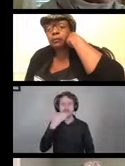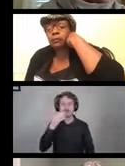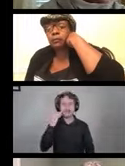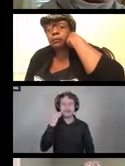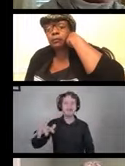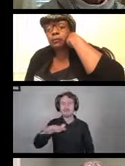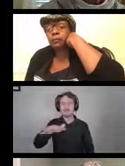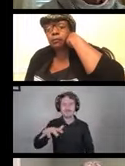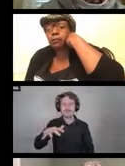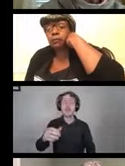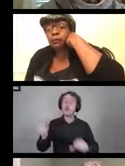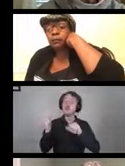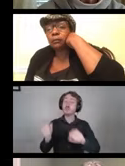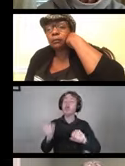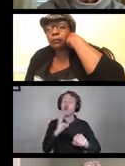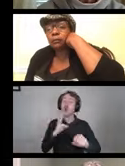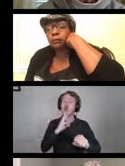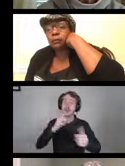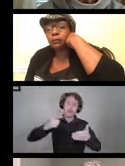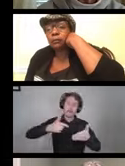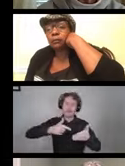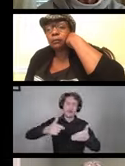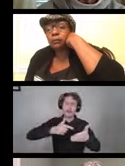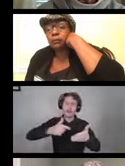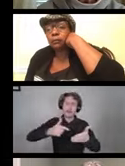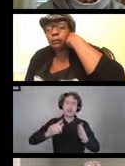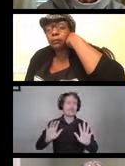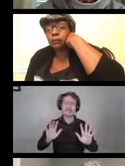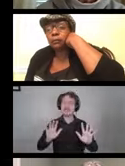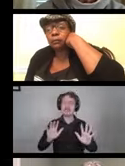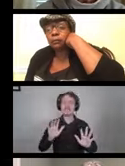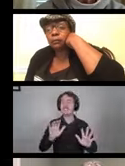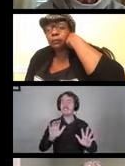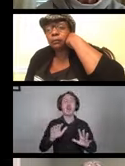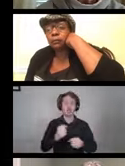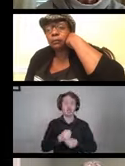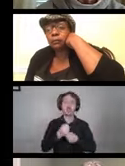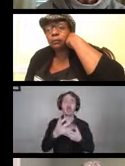and high-pressure hose that may aerosolize the virus